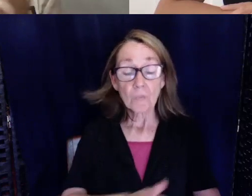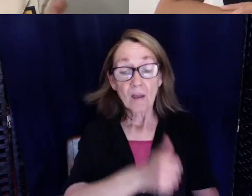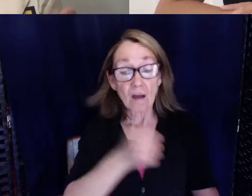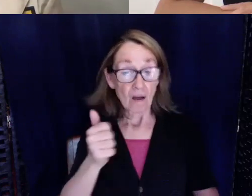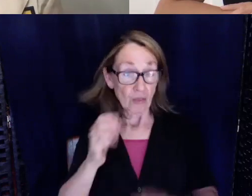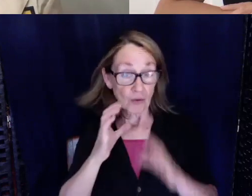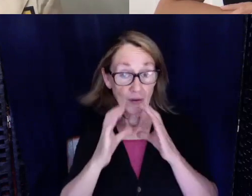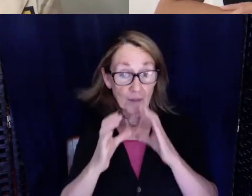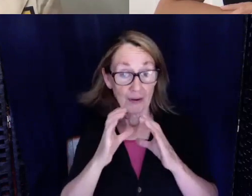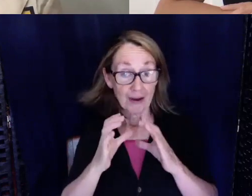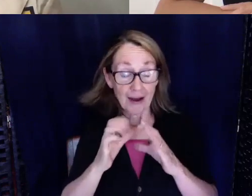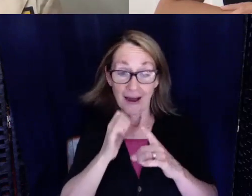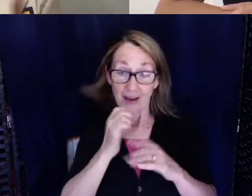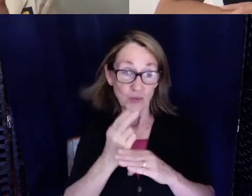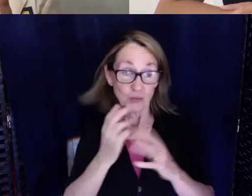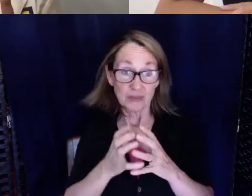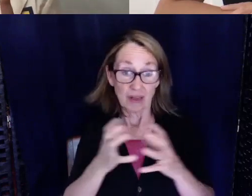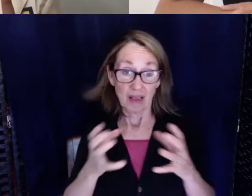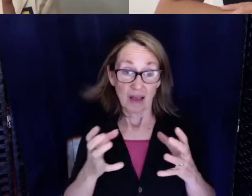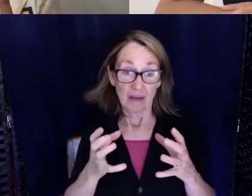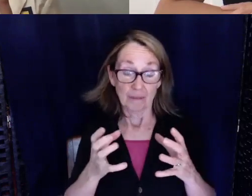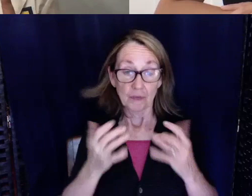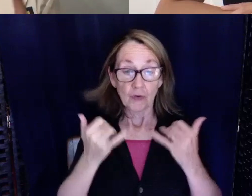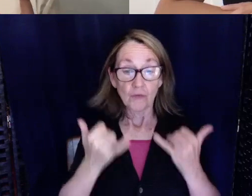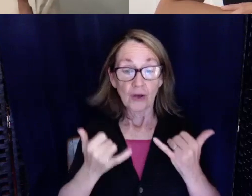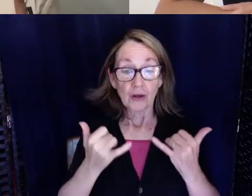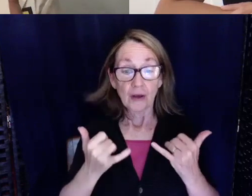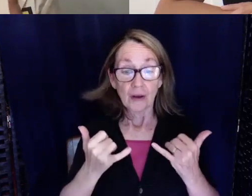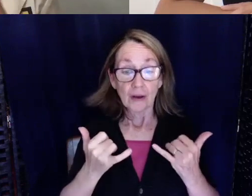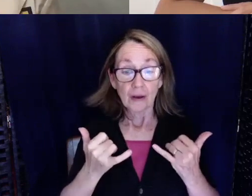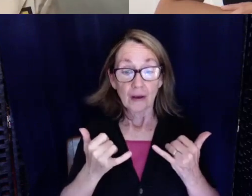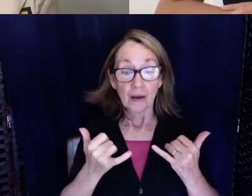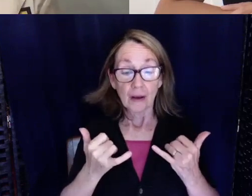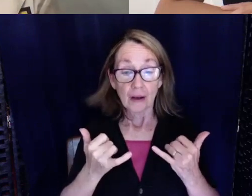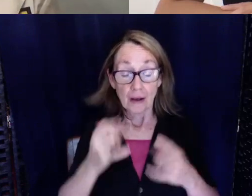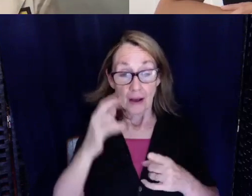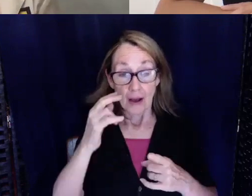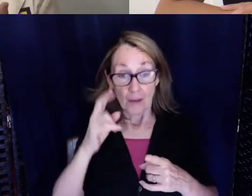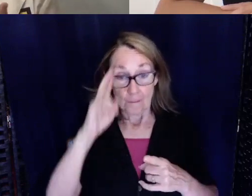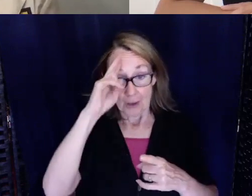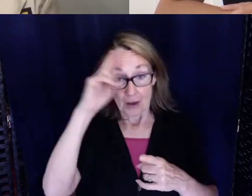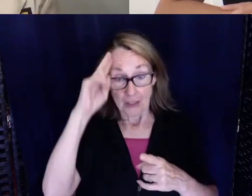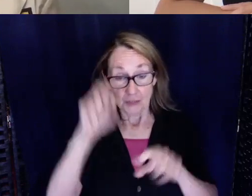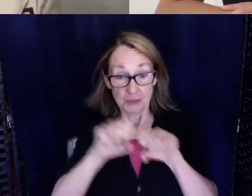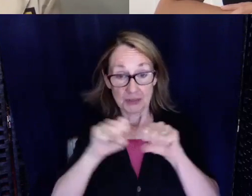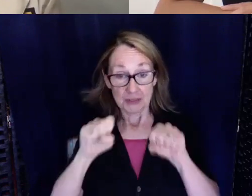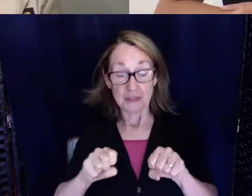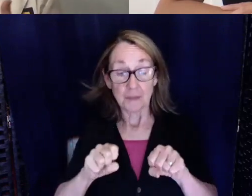So, okay, cool. Whatever. As far as other communications, I don't really use a lot. Right now, I'm actually working with my hospital system on getting clear masks because of the whole pandemic right now.